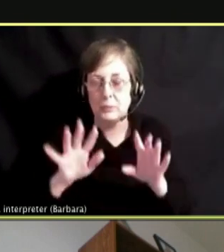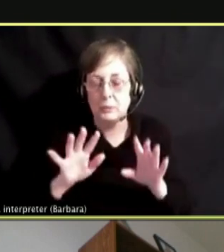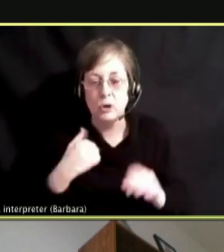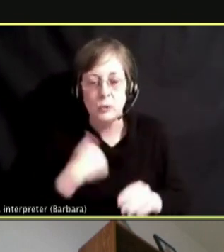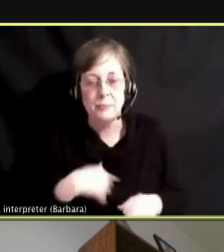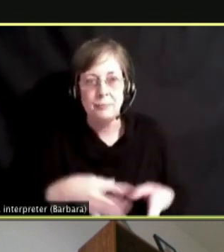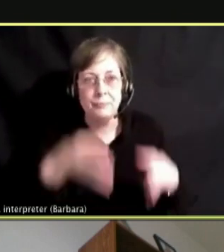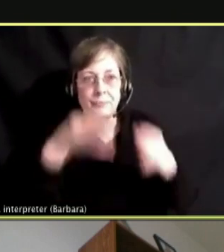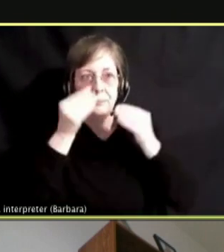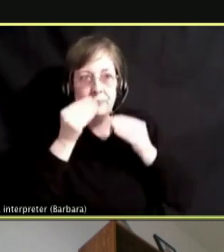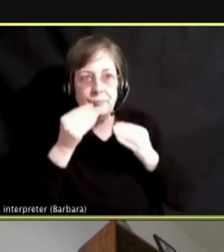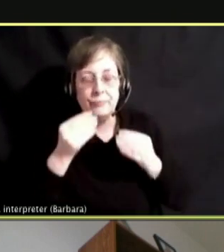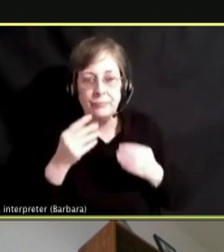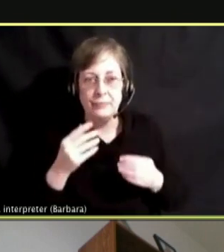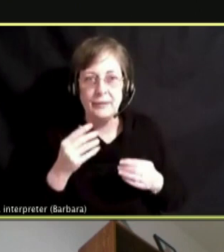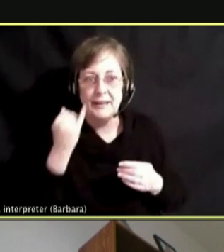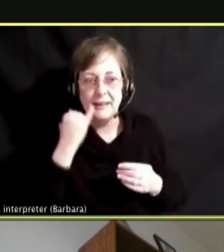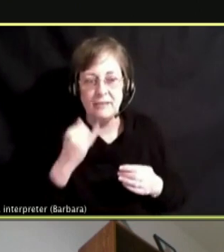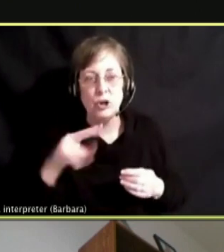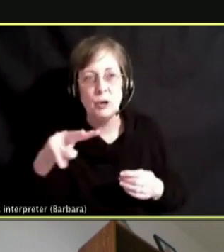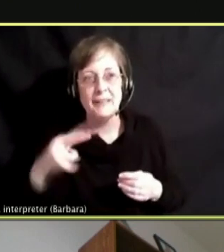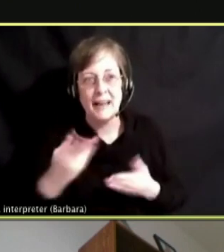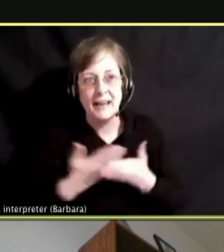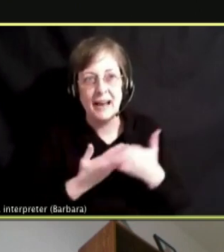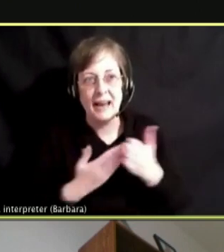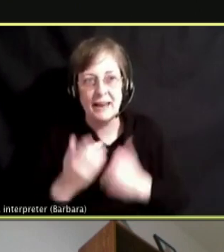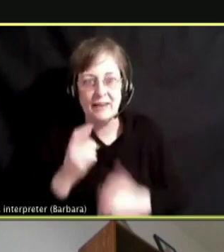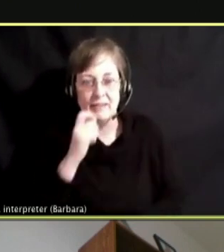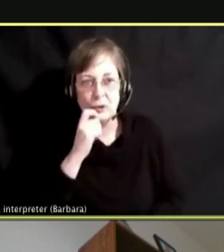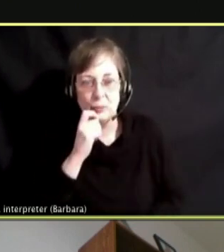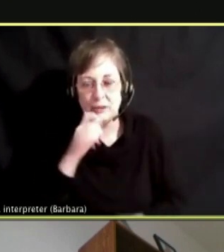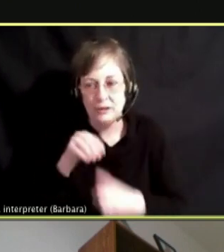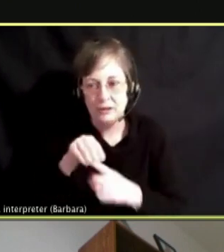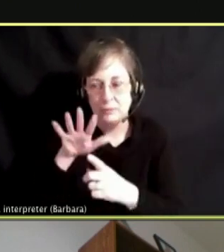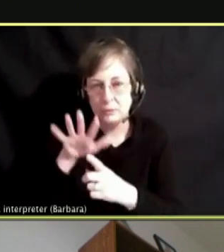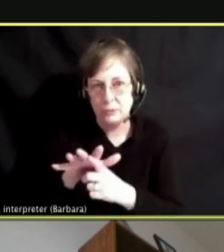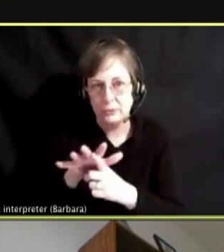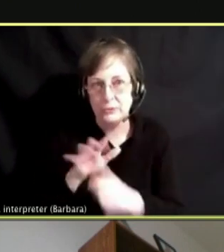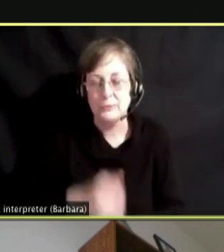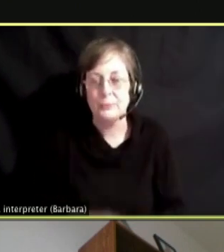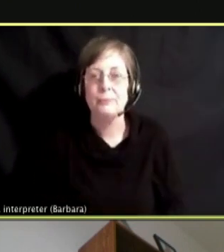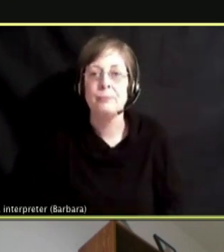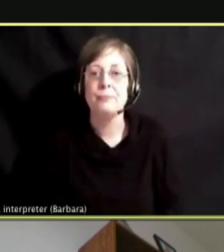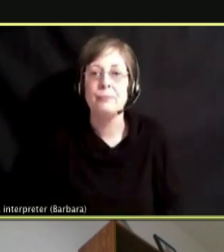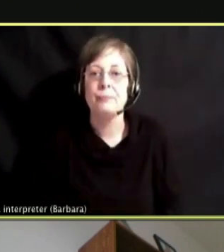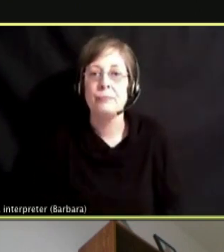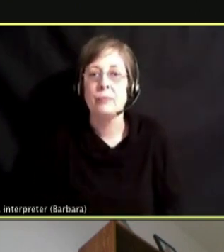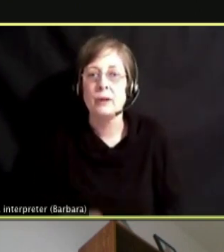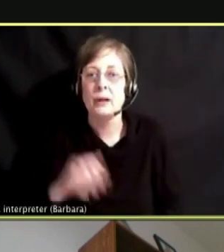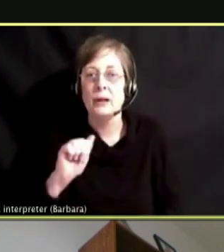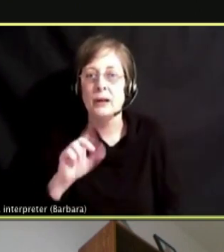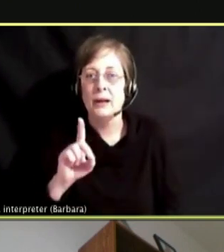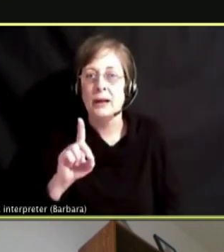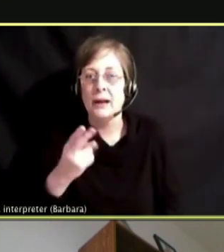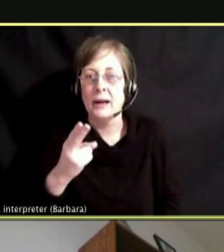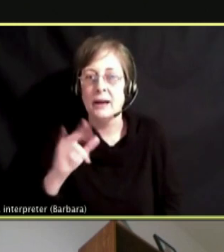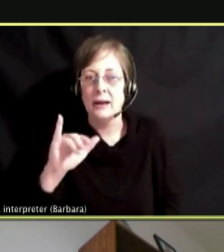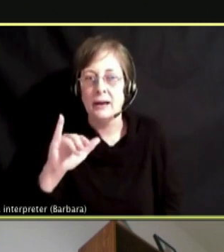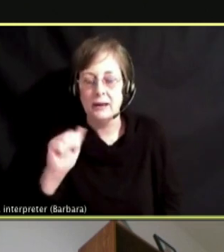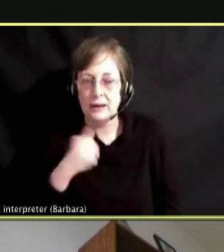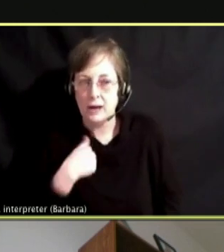IF YOU ARE AROUND SECONDHAND VAPING SPOKE I WOULD LIKE TO ADD ON TO THAT IN TERMS OF